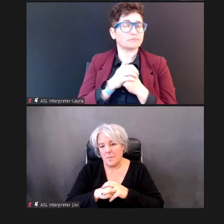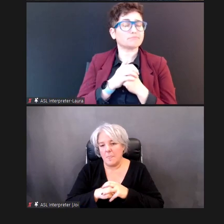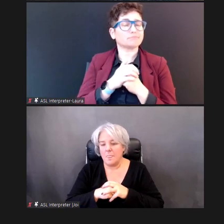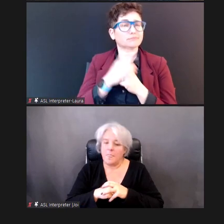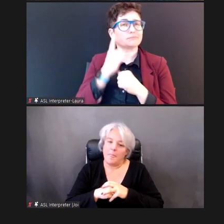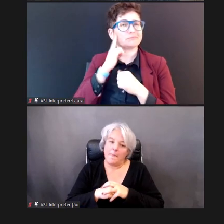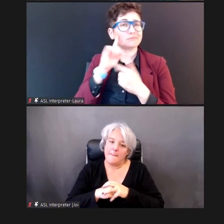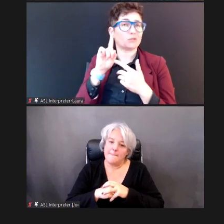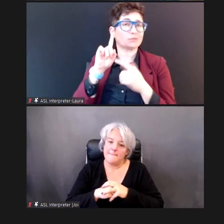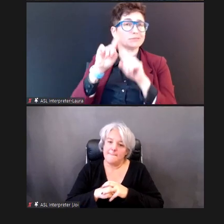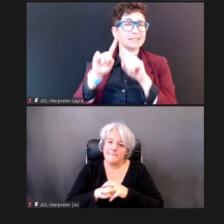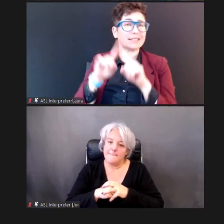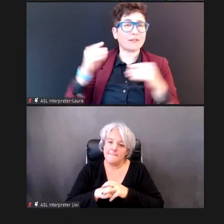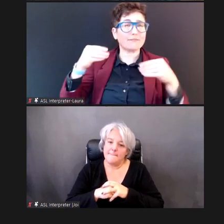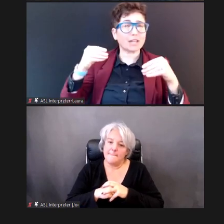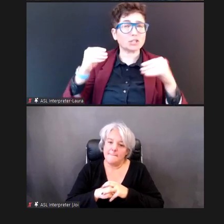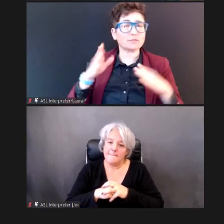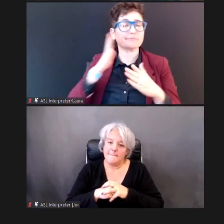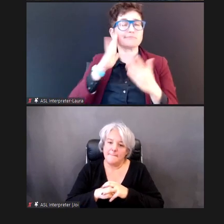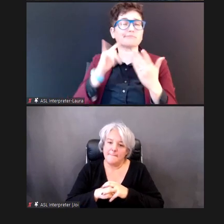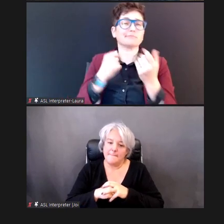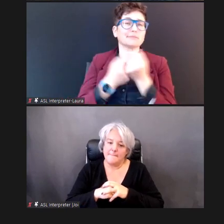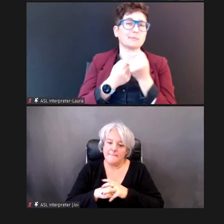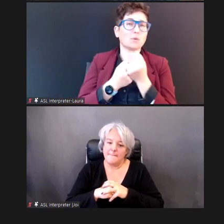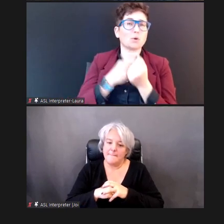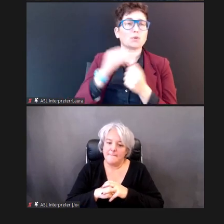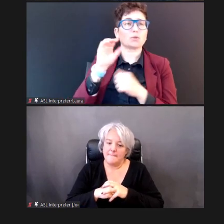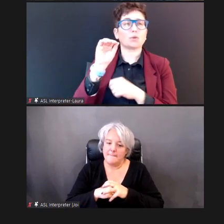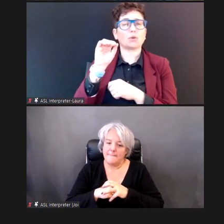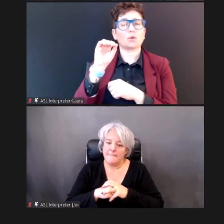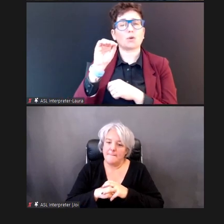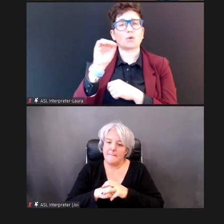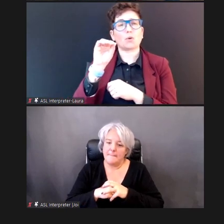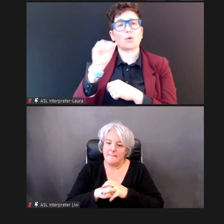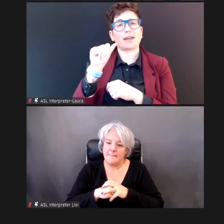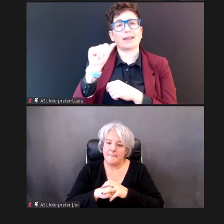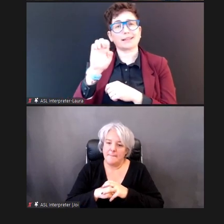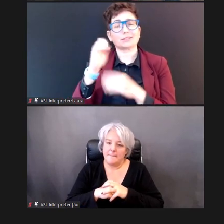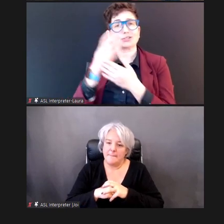otoacoustic emission screening equipment. DR.